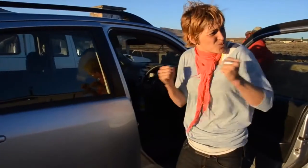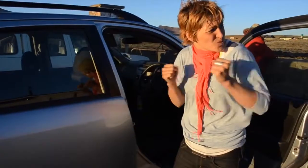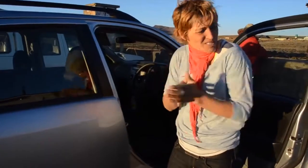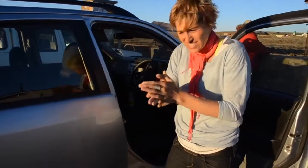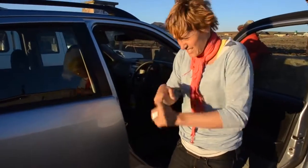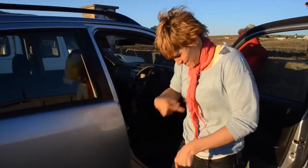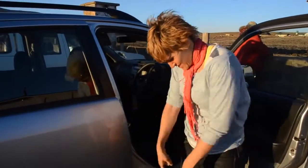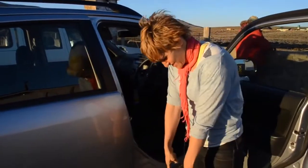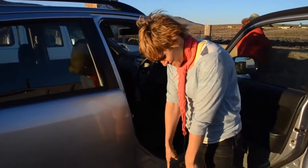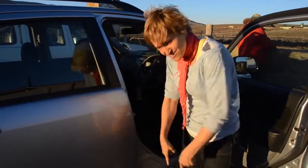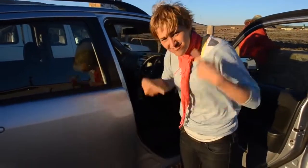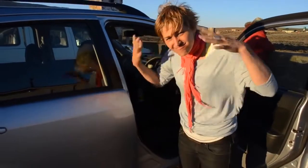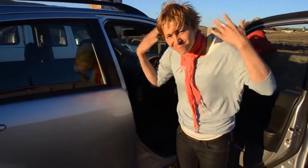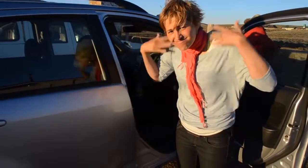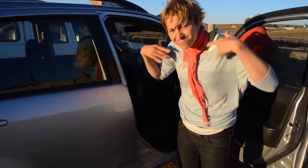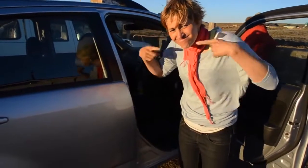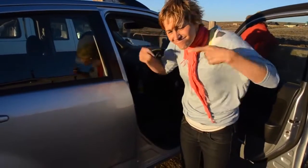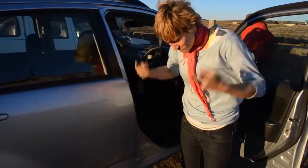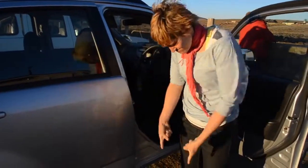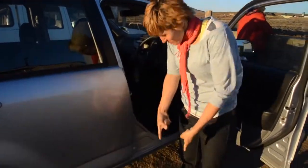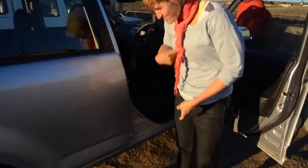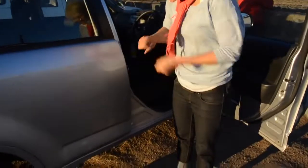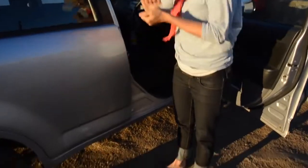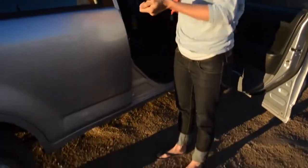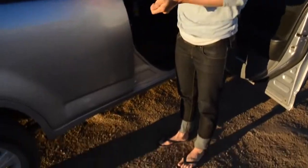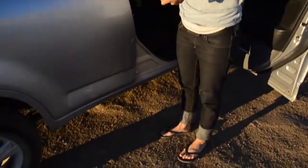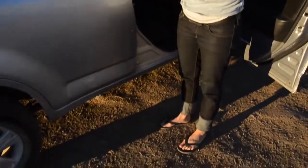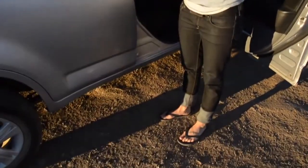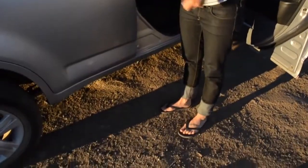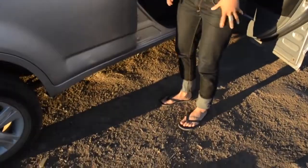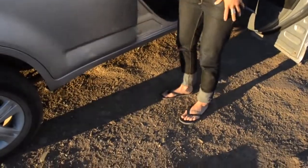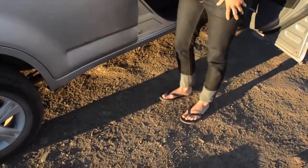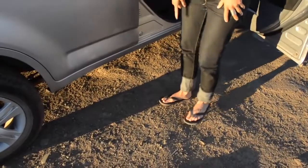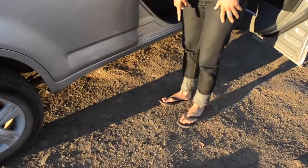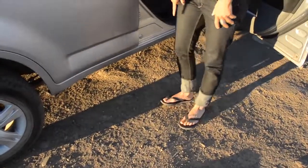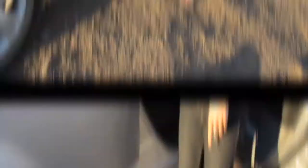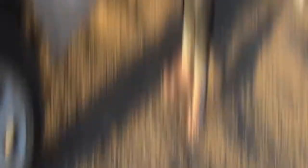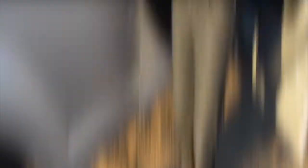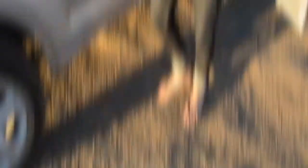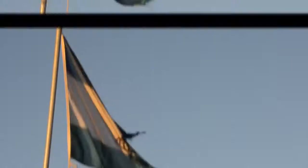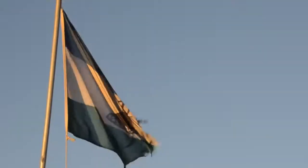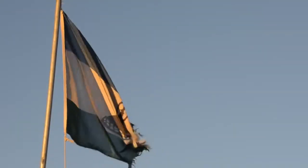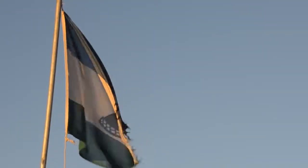Wow, it is extremely cold up here. I must be insane to be wearing those shoes.